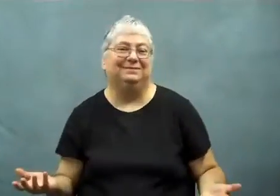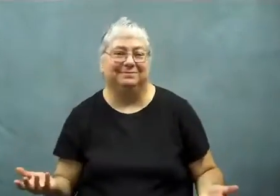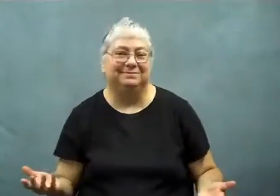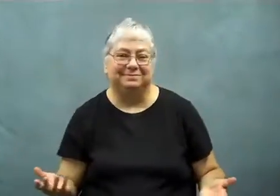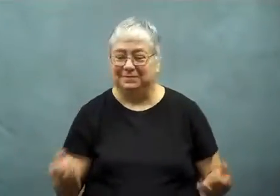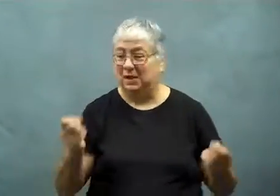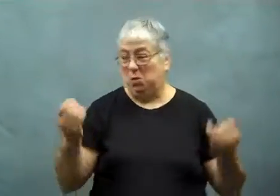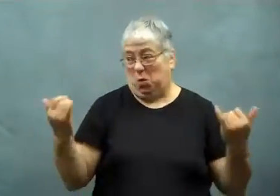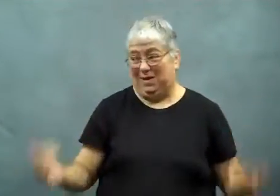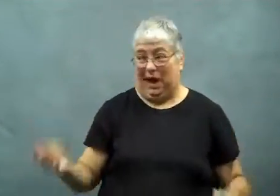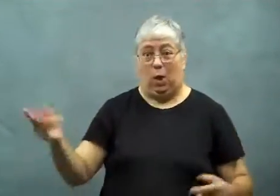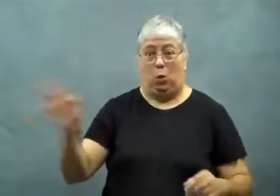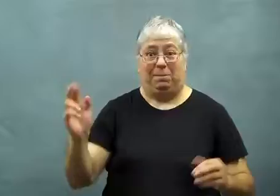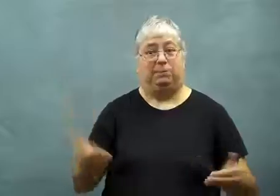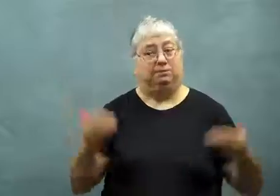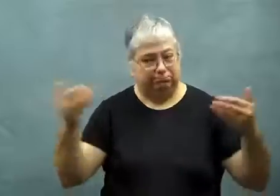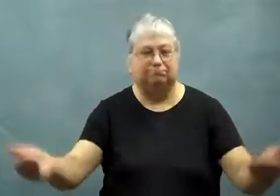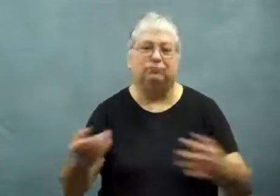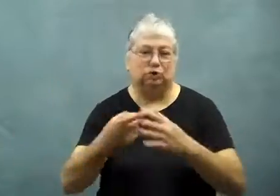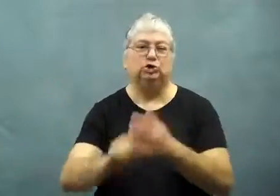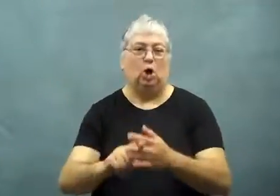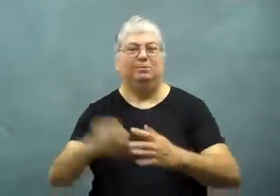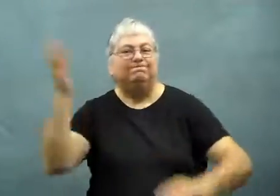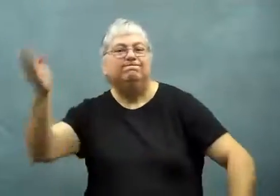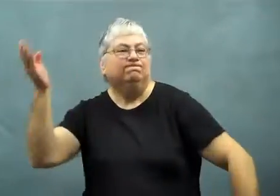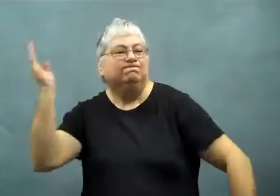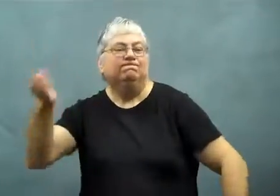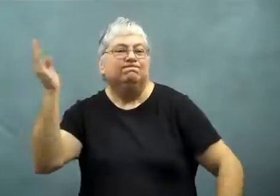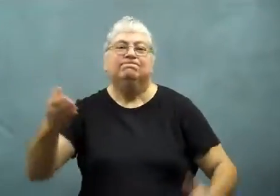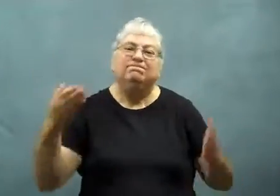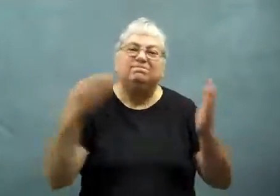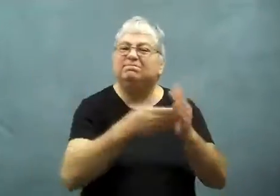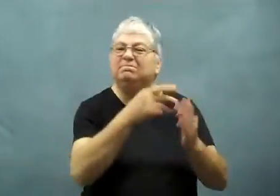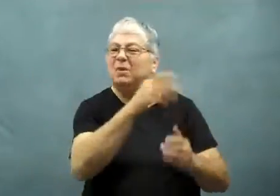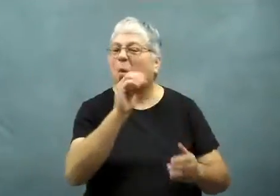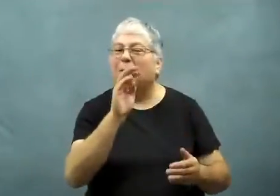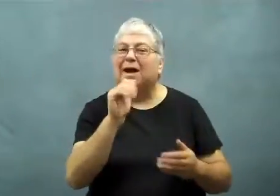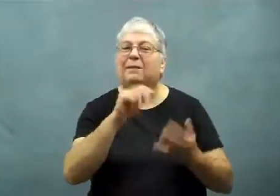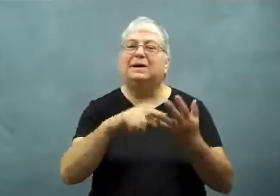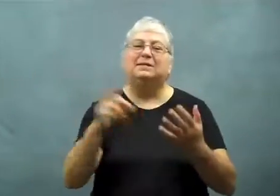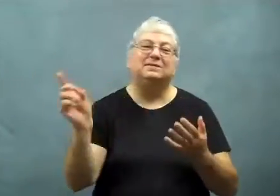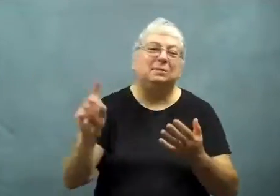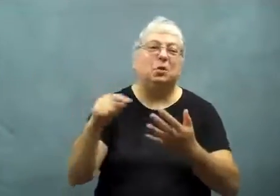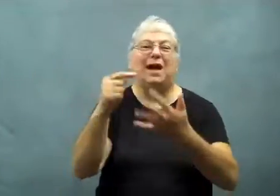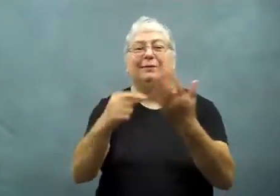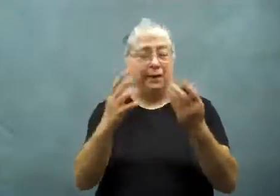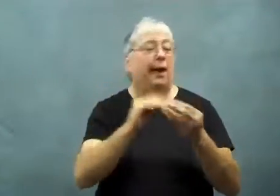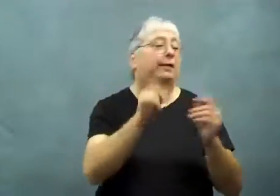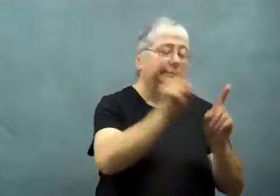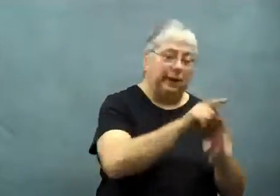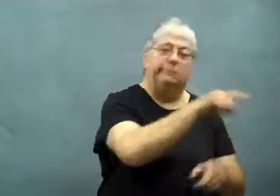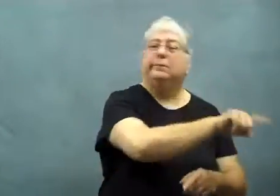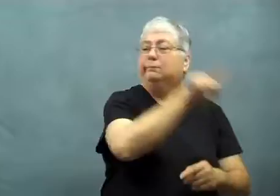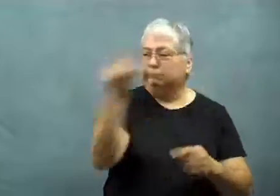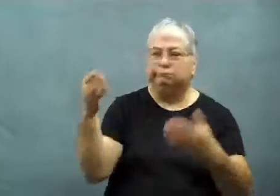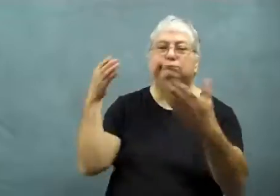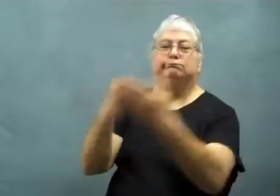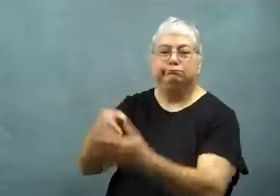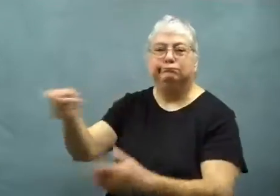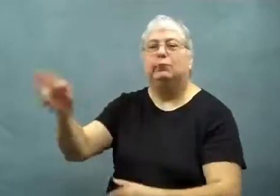The Republicans have started their campaign against Obama and the Democrats.